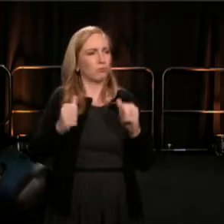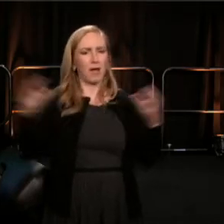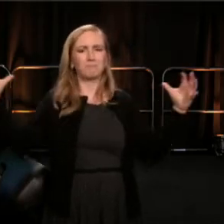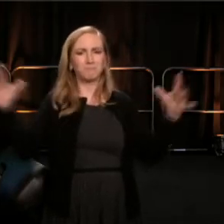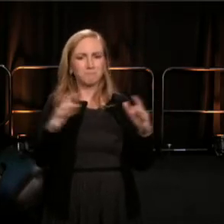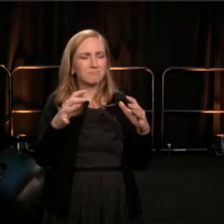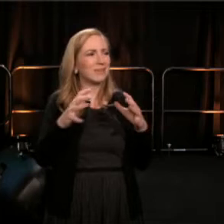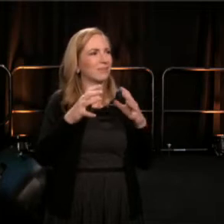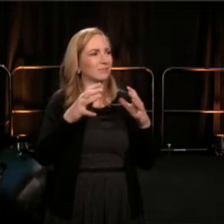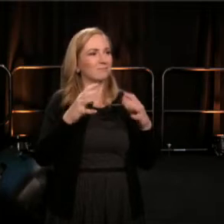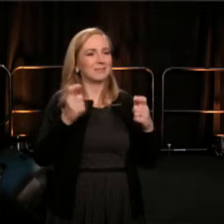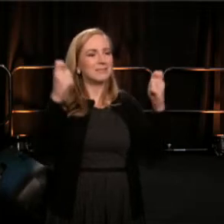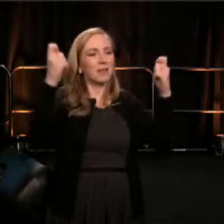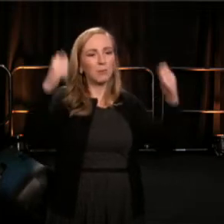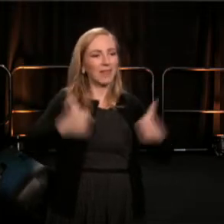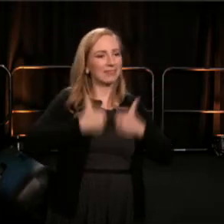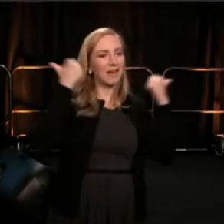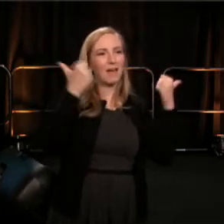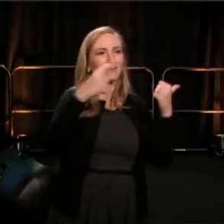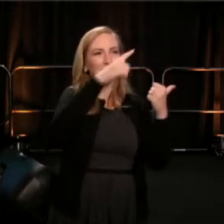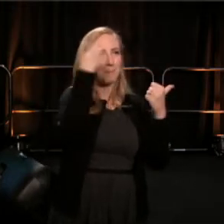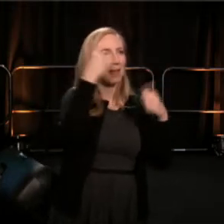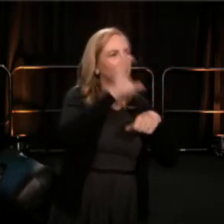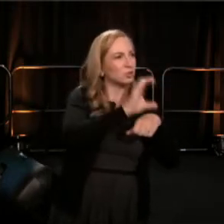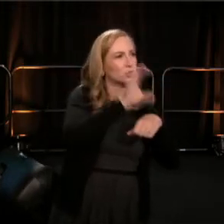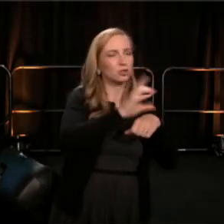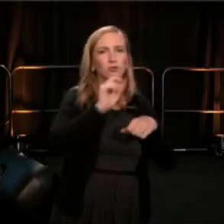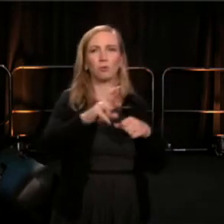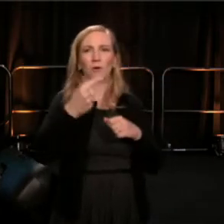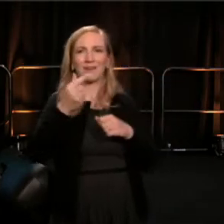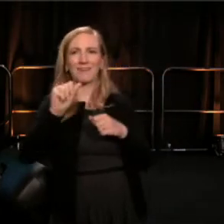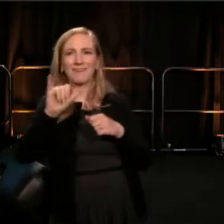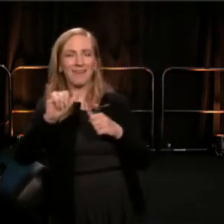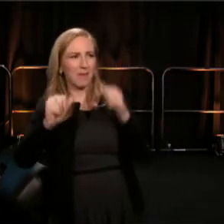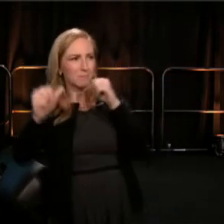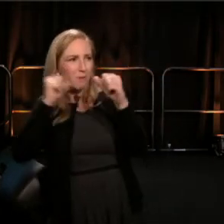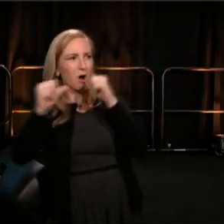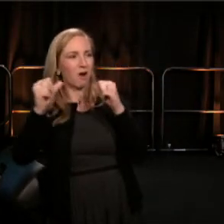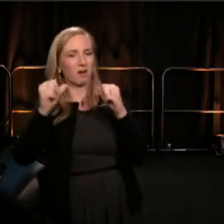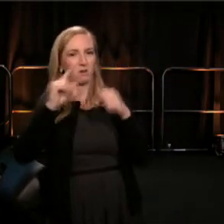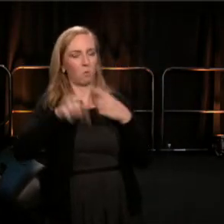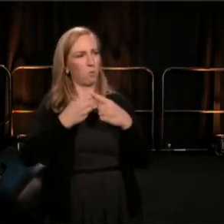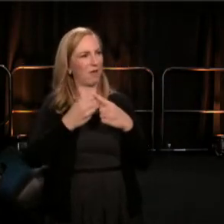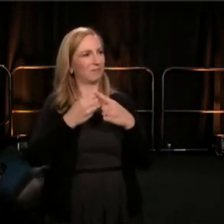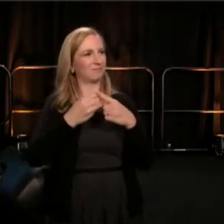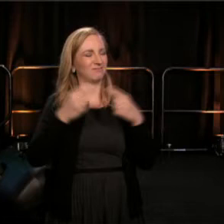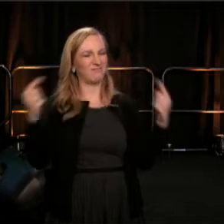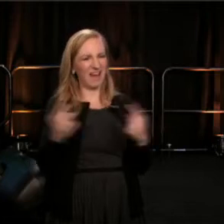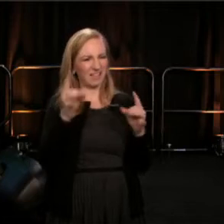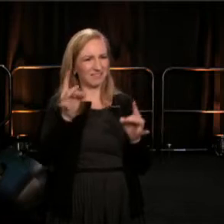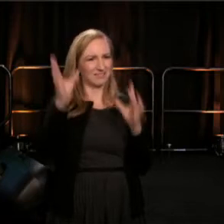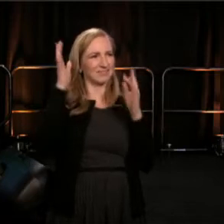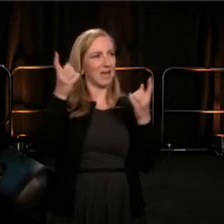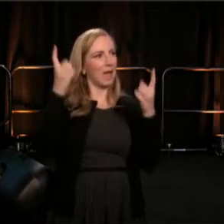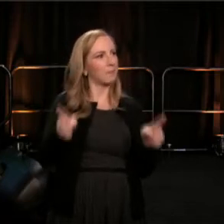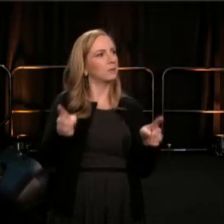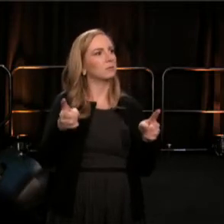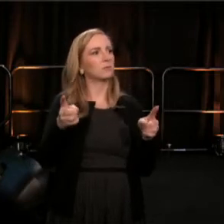places like black churches and gay bars, to commit acts of violence, we carry the faith that theater can be a radical act.